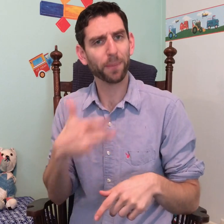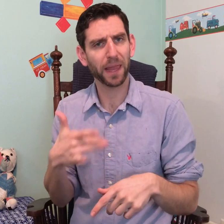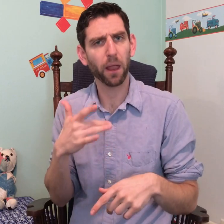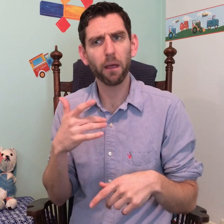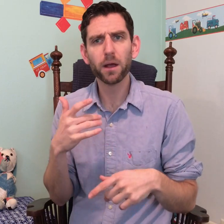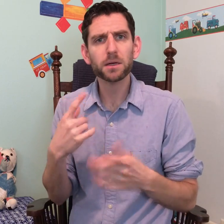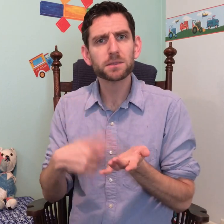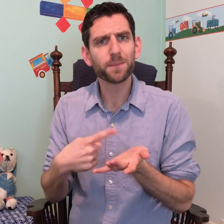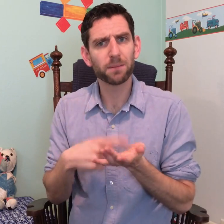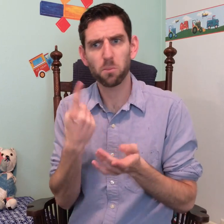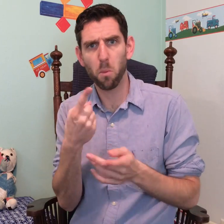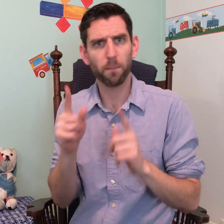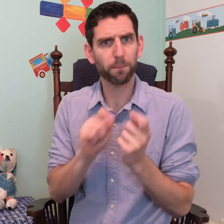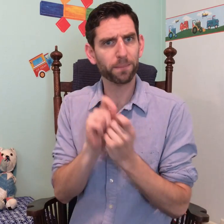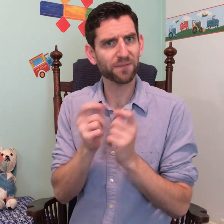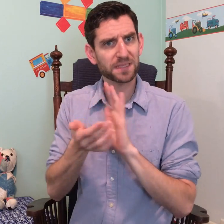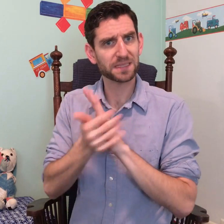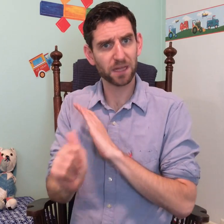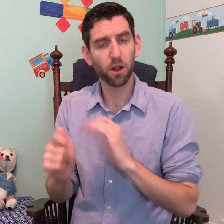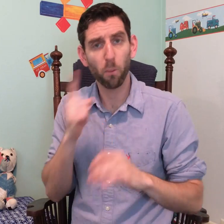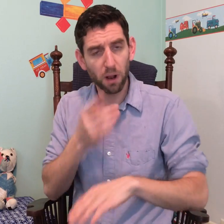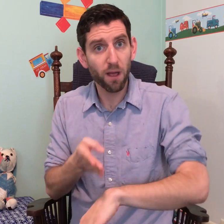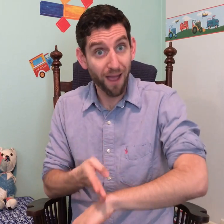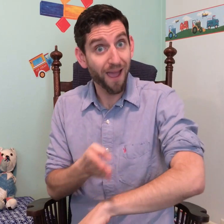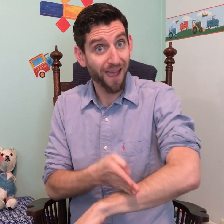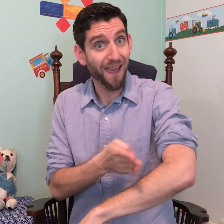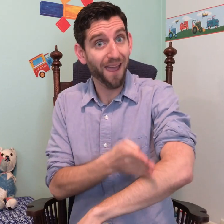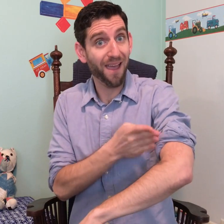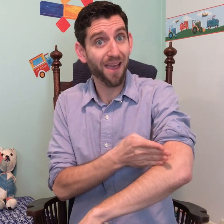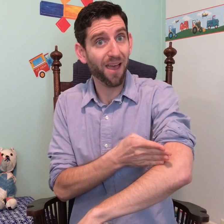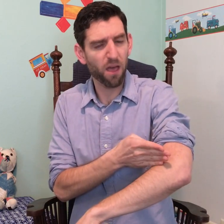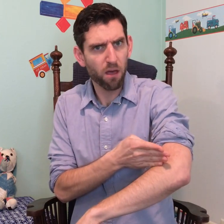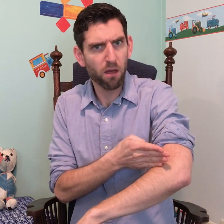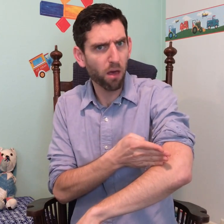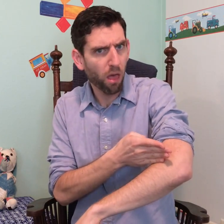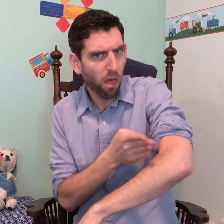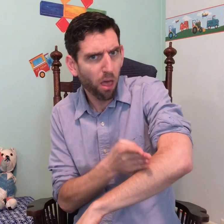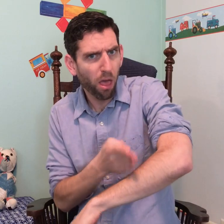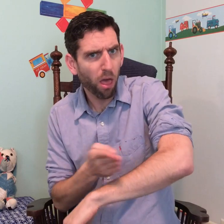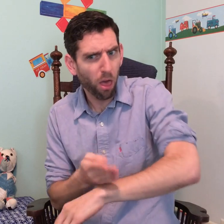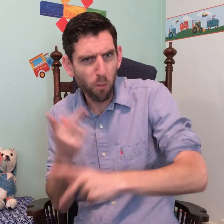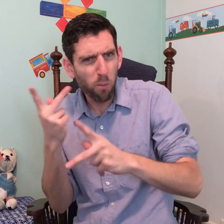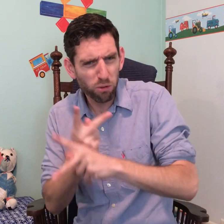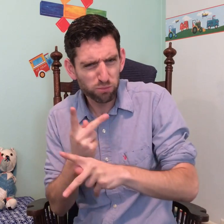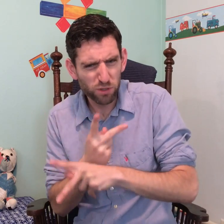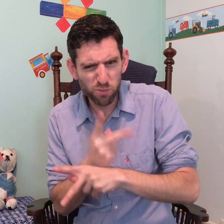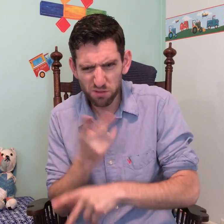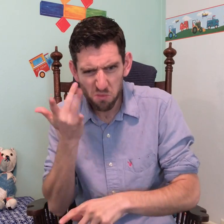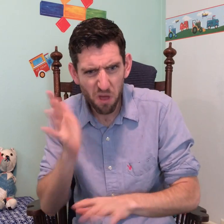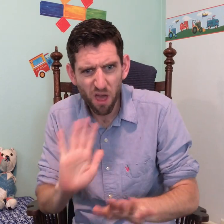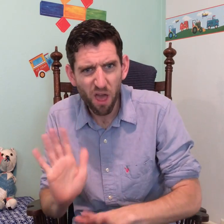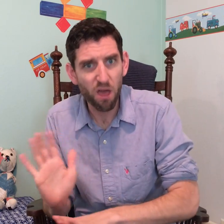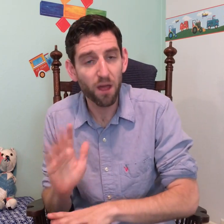they'll learn one specific skill for sign language and get better at it but then they get worse at it and you may start to worry